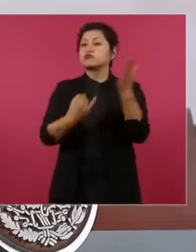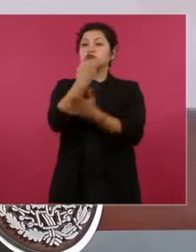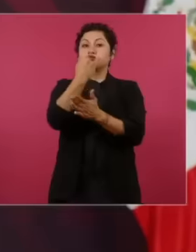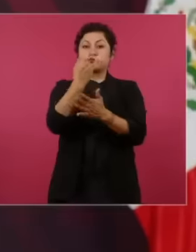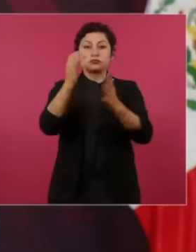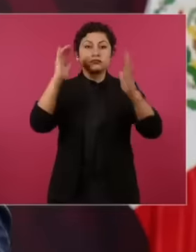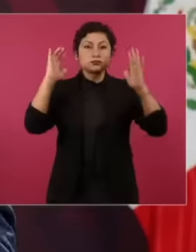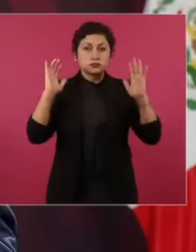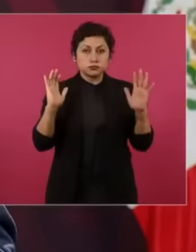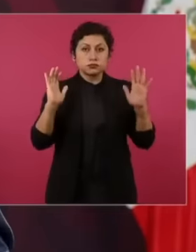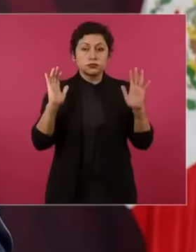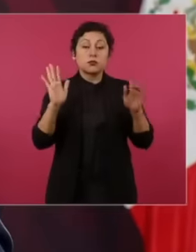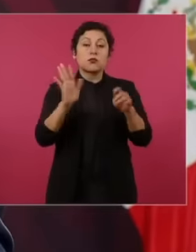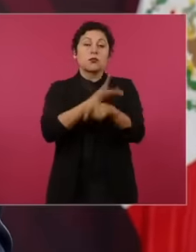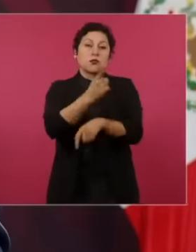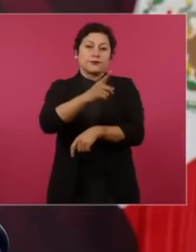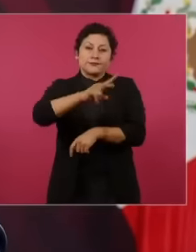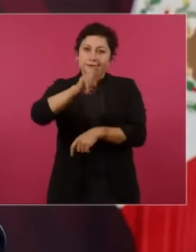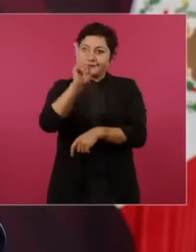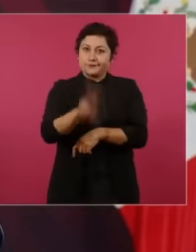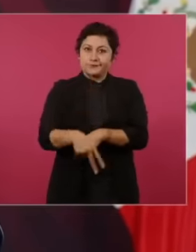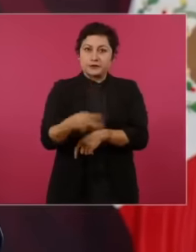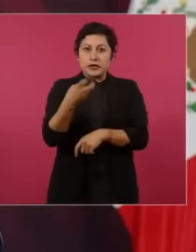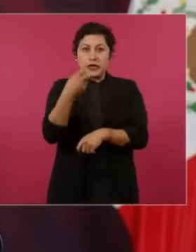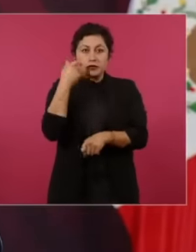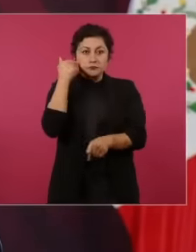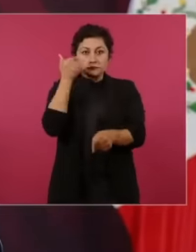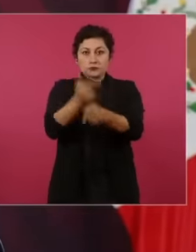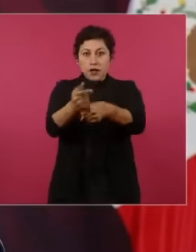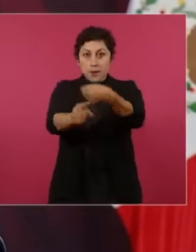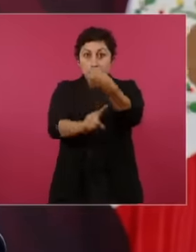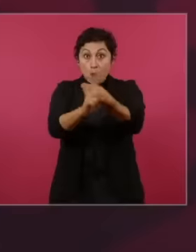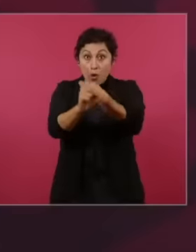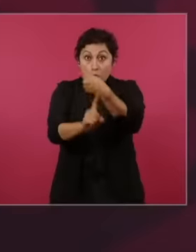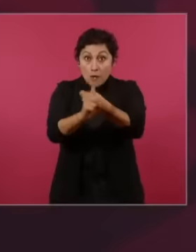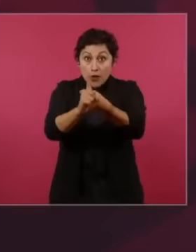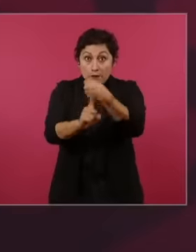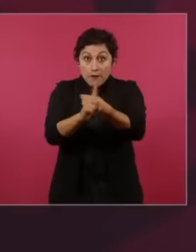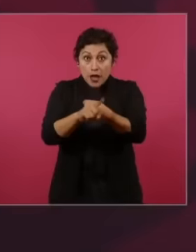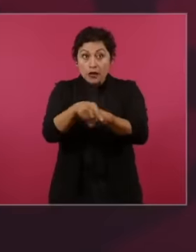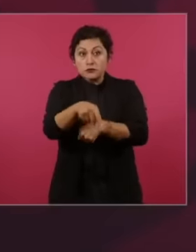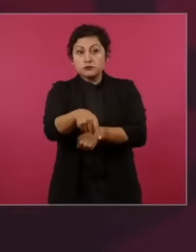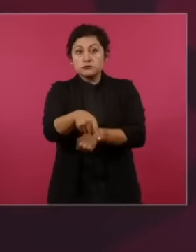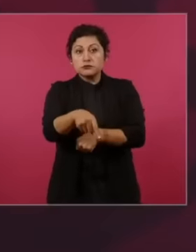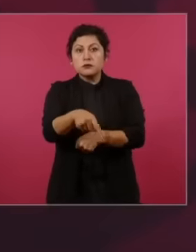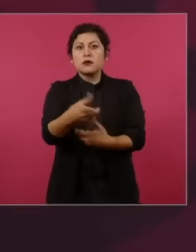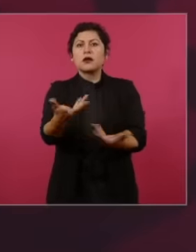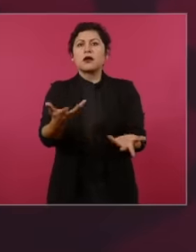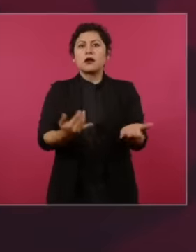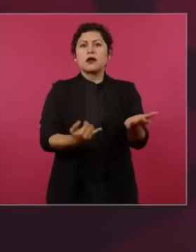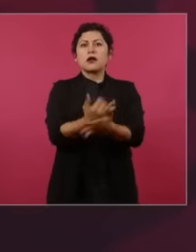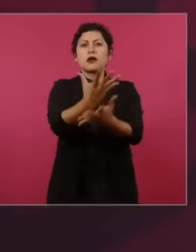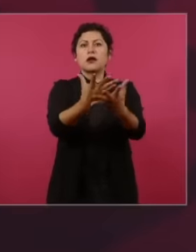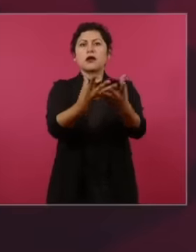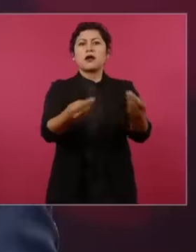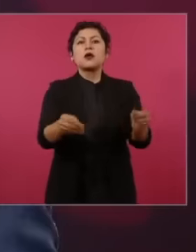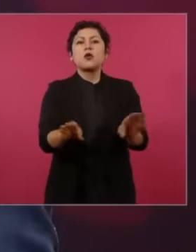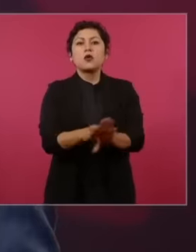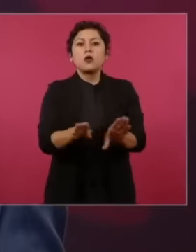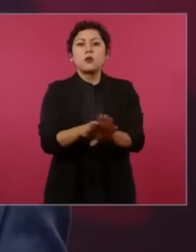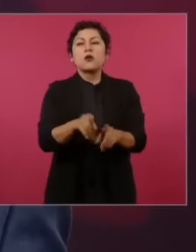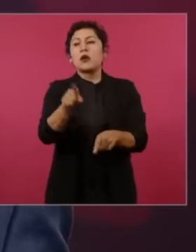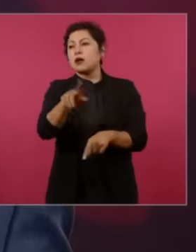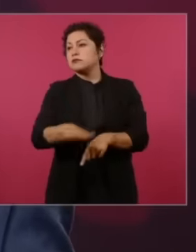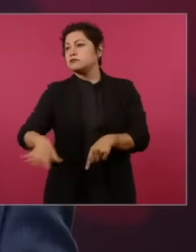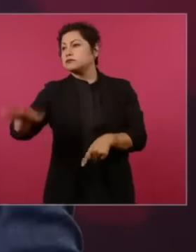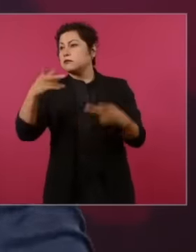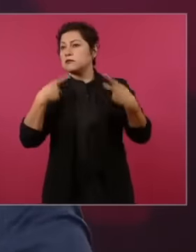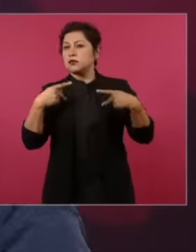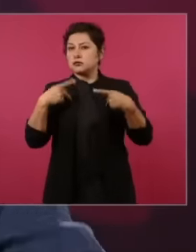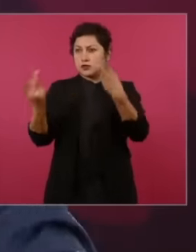the people when you live in a true democracy, why just consult the